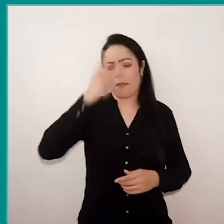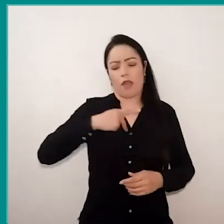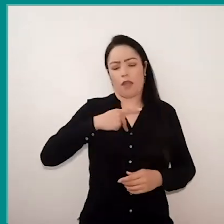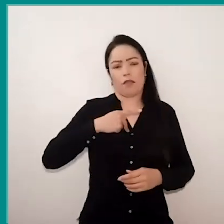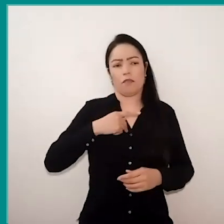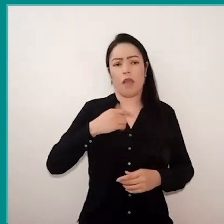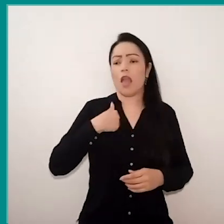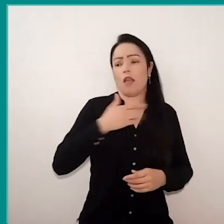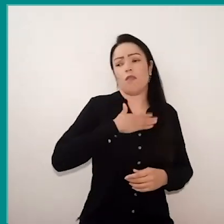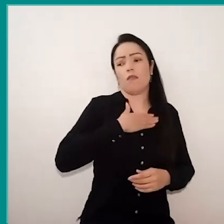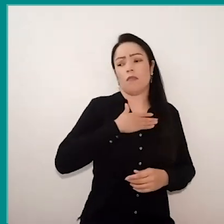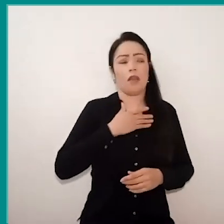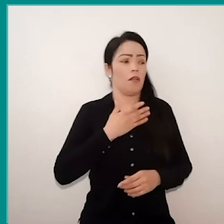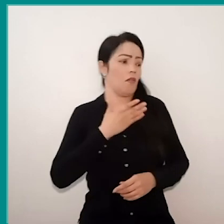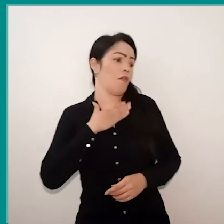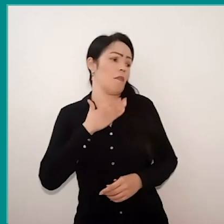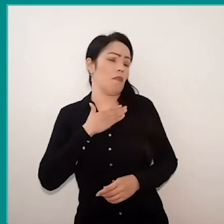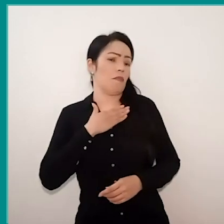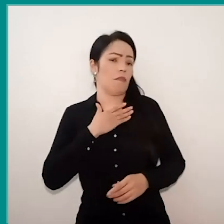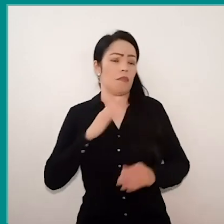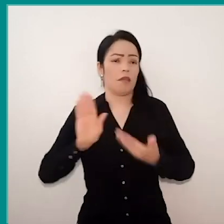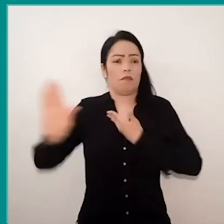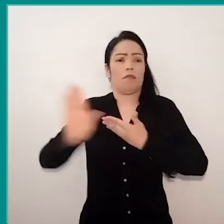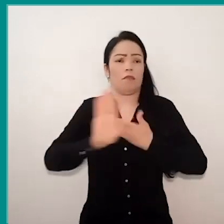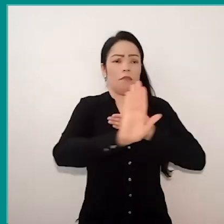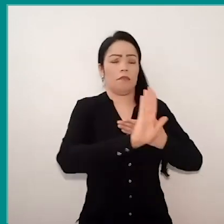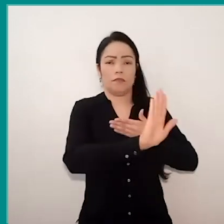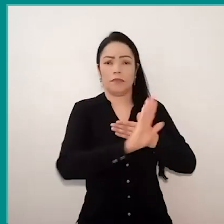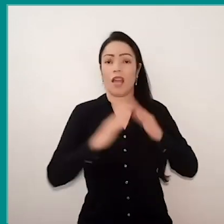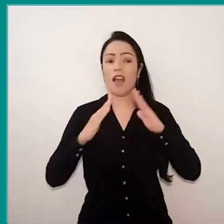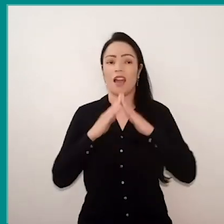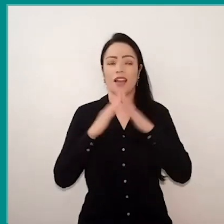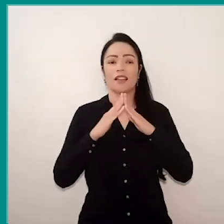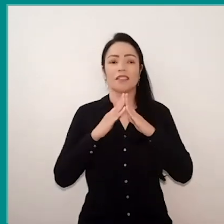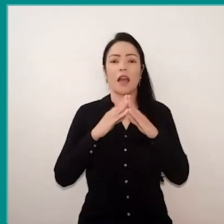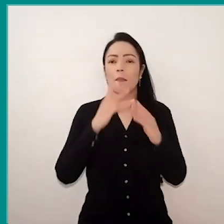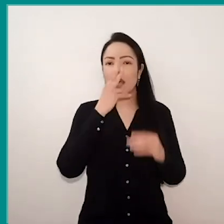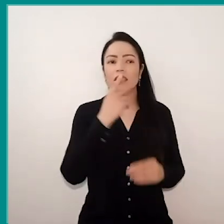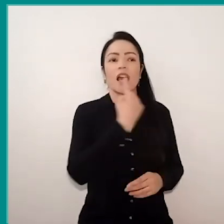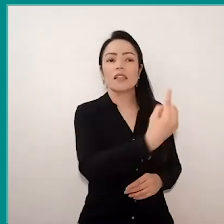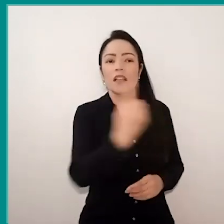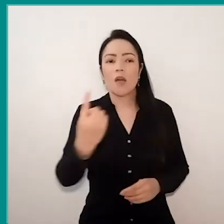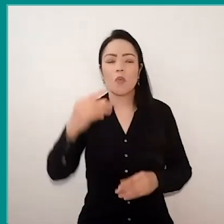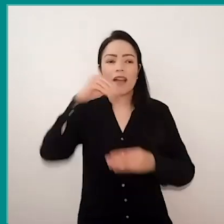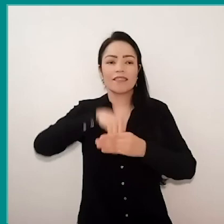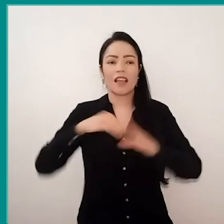And obviously we are seeing this replicated in our homes when the cell phone, it individualizes. So, Paulo Freire invites us to rethink,